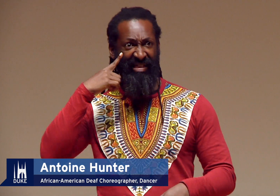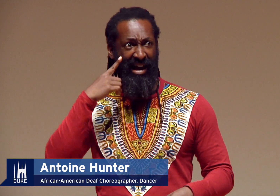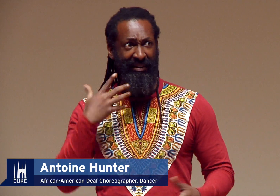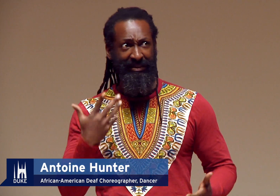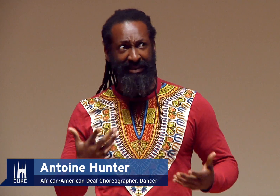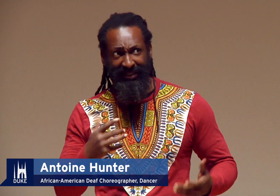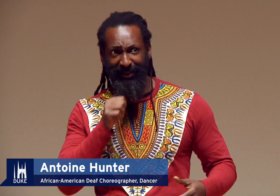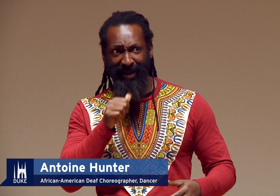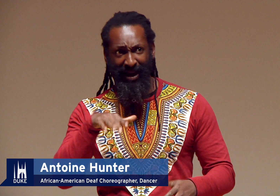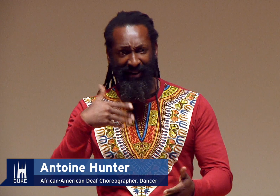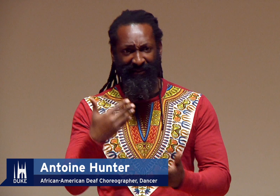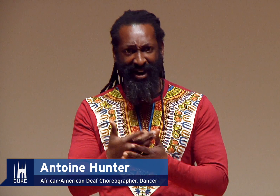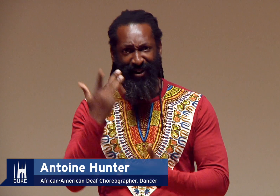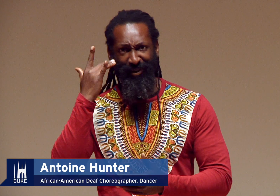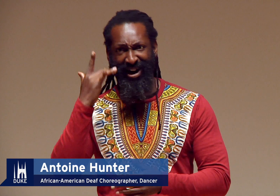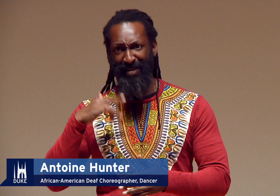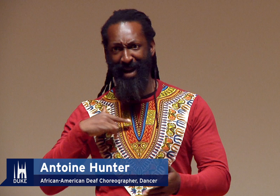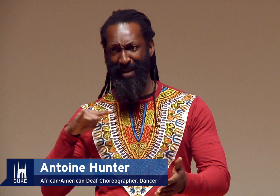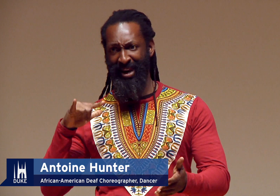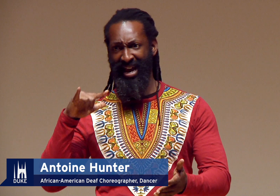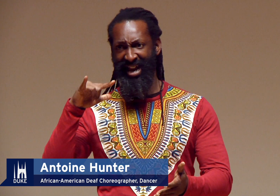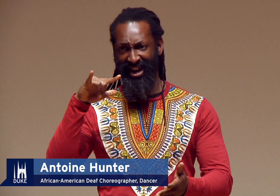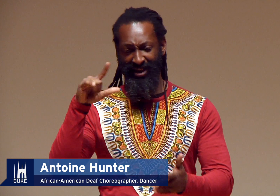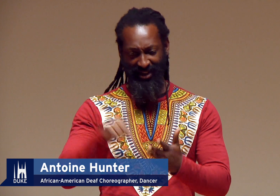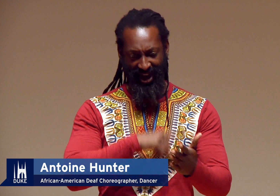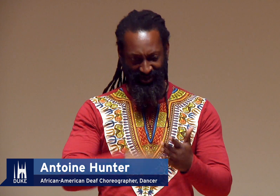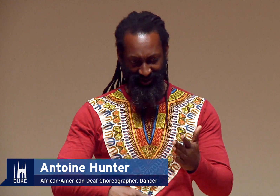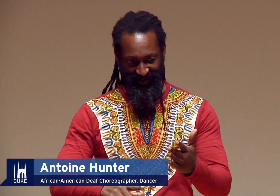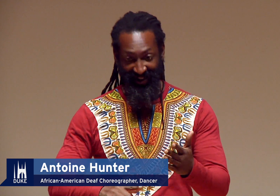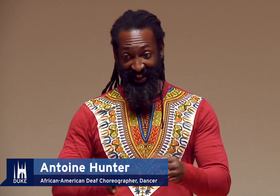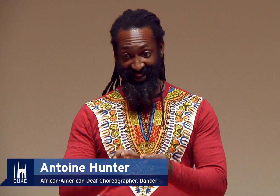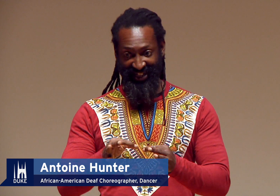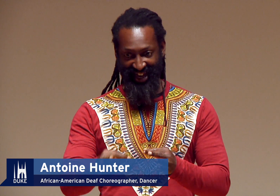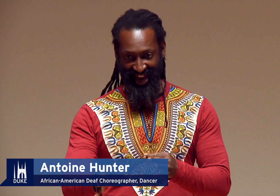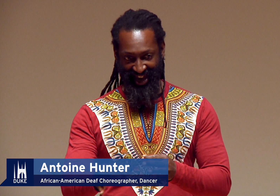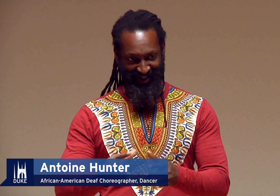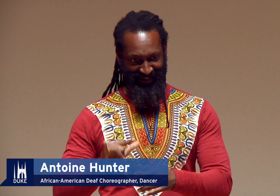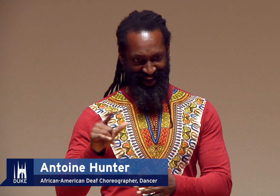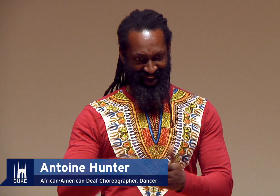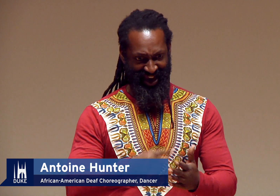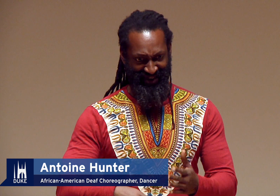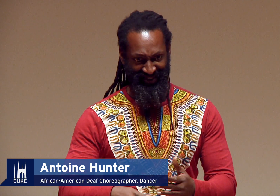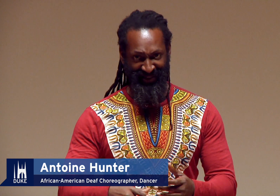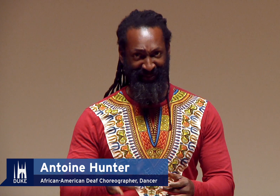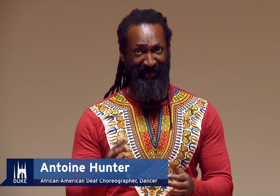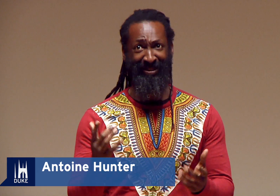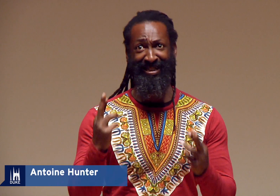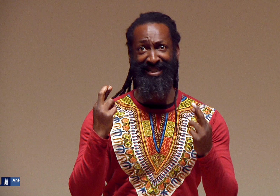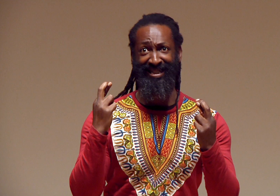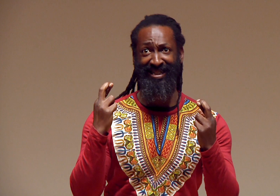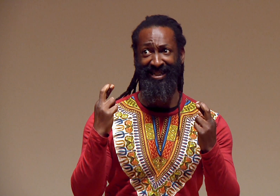I thought, you know, I may not arrive because my flight was actually cancelled, then it got delayed, and then that one got cancelled,